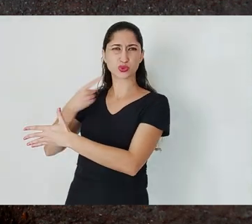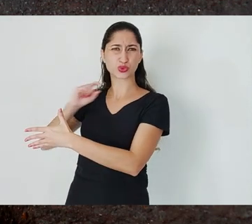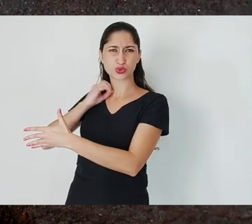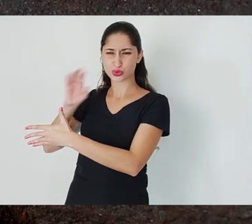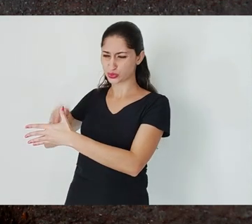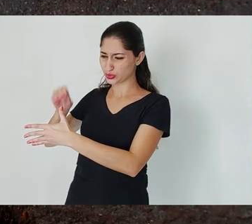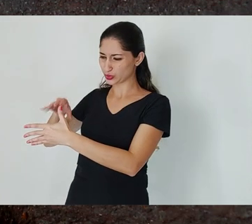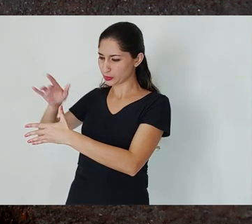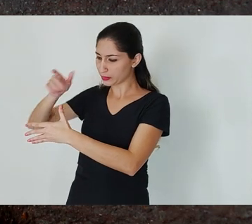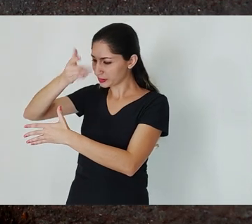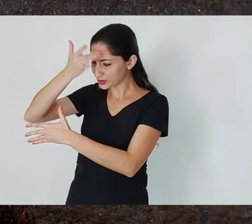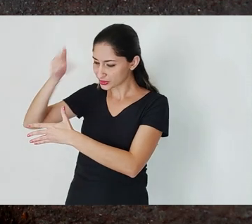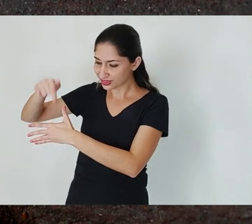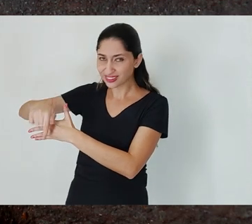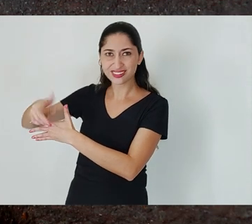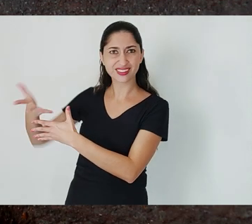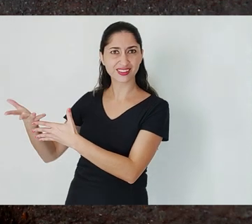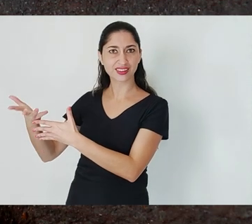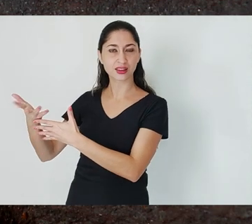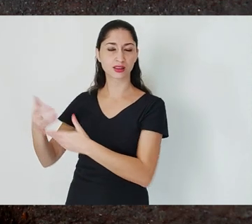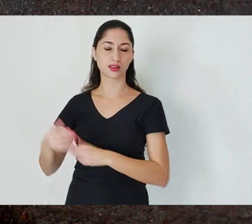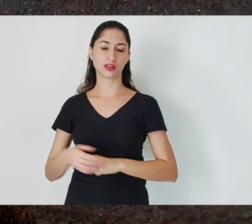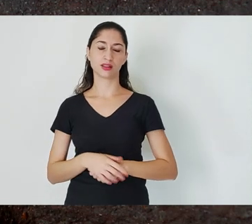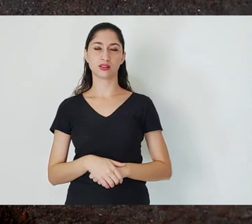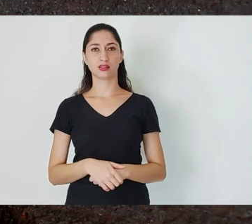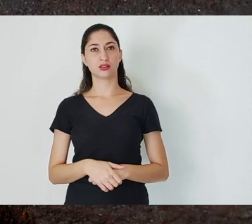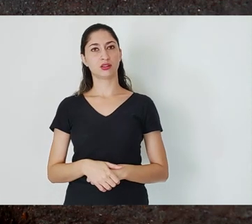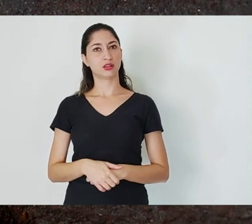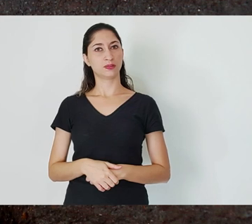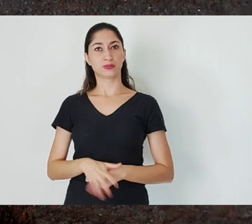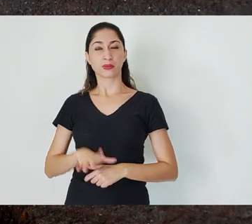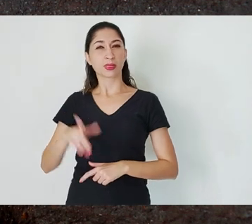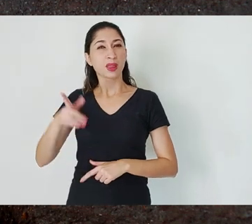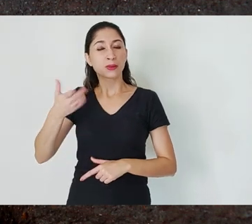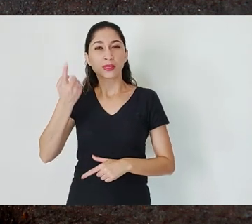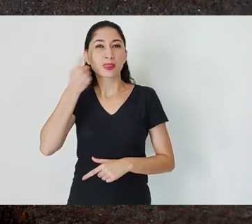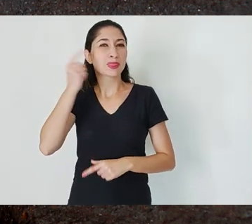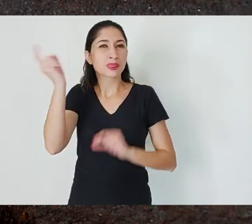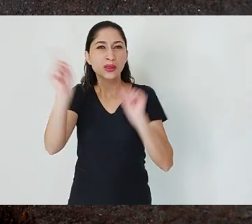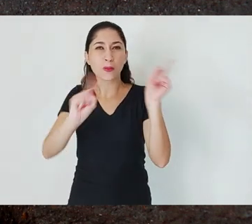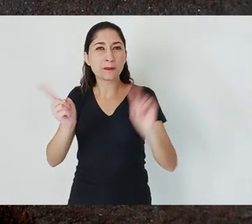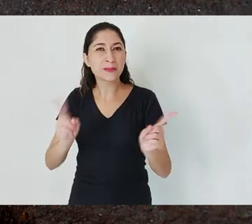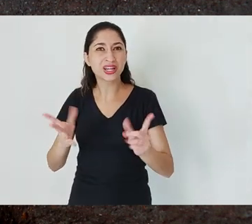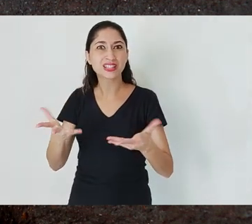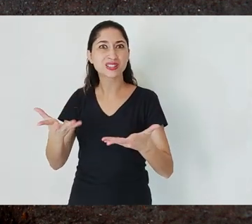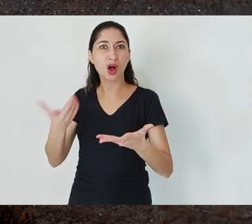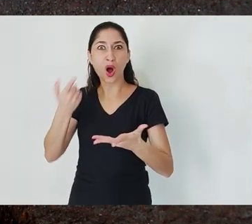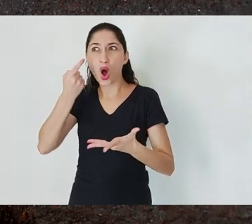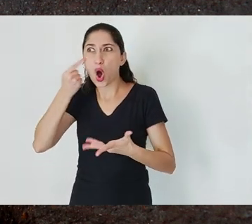Again, it was fully aware of the possibility of a catastrophe having a dam